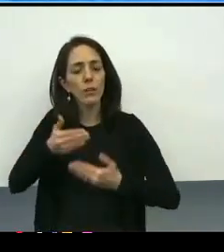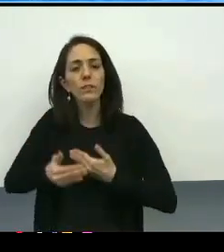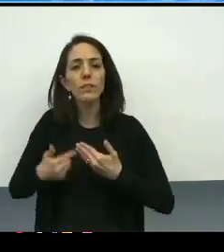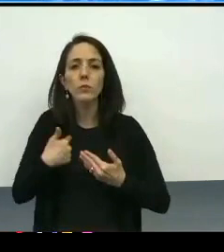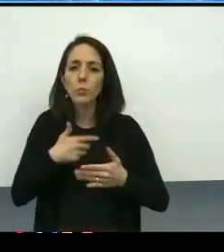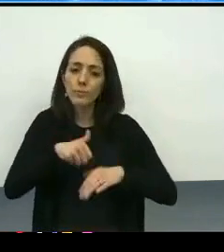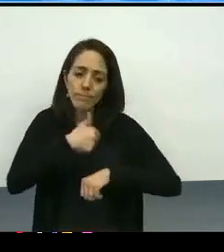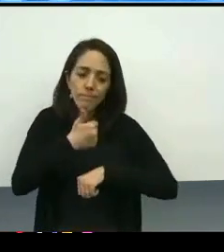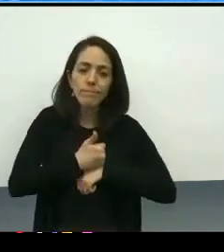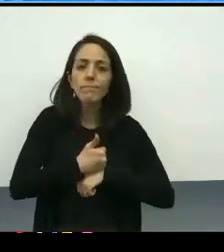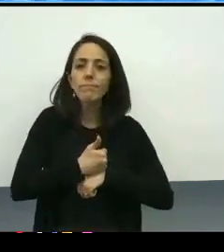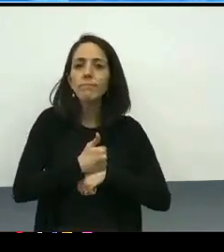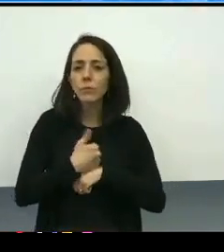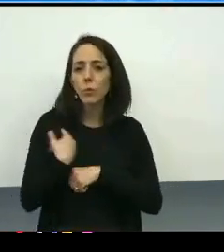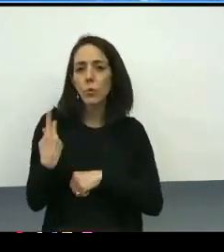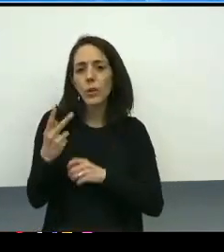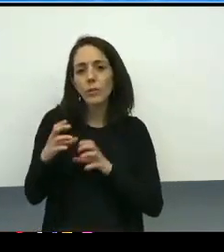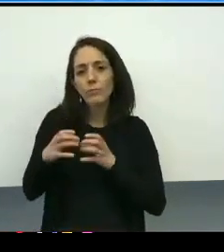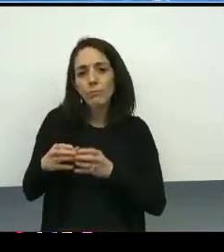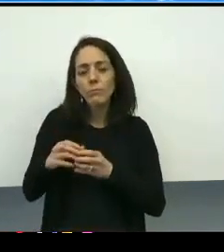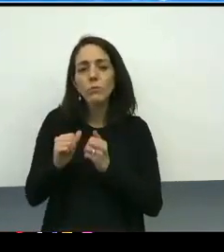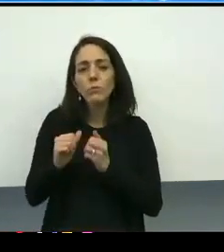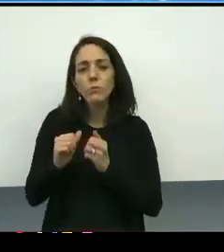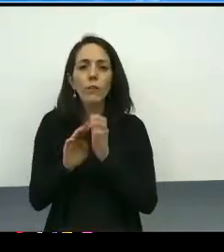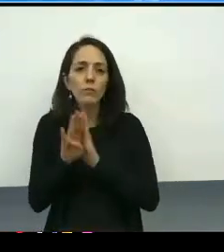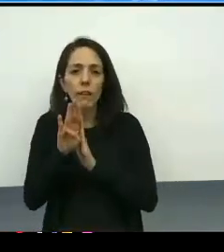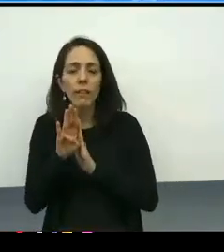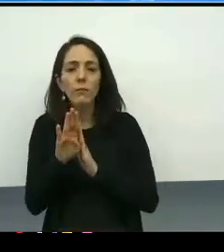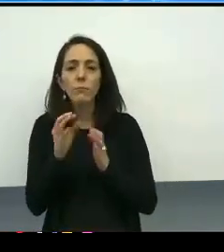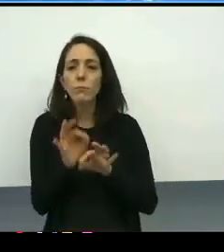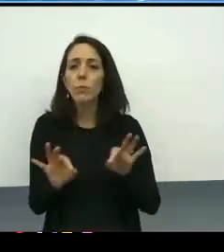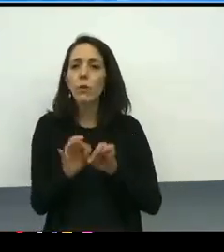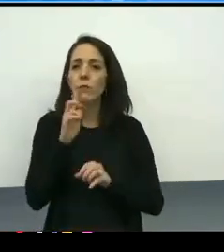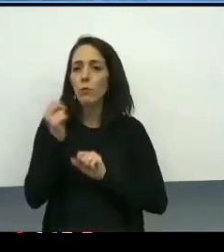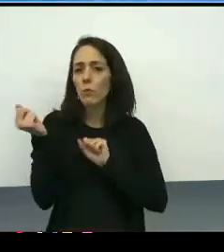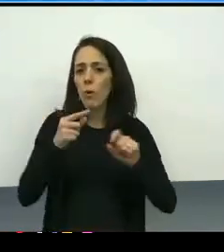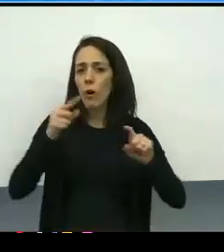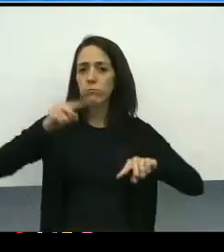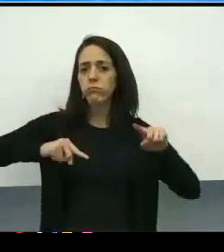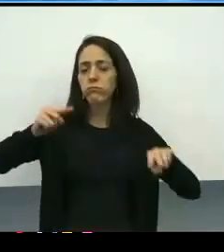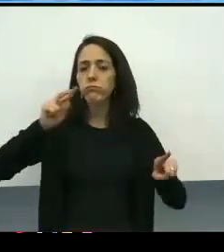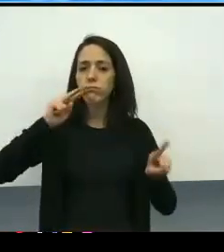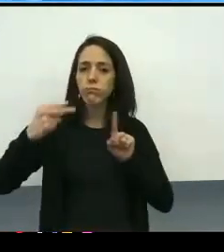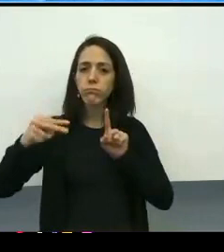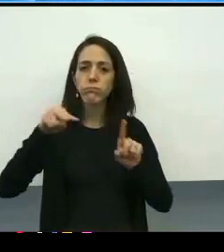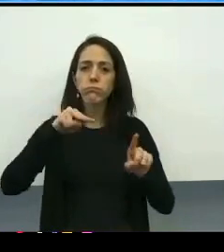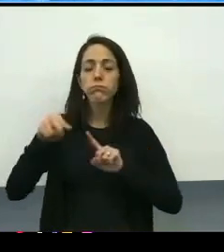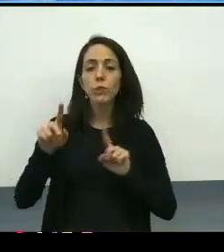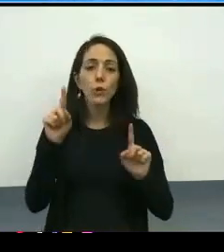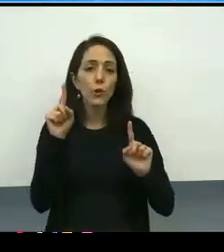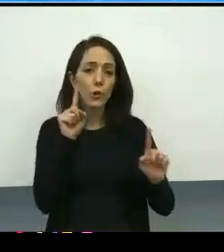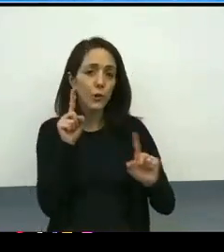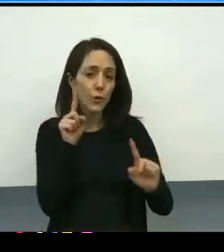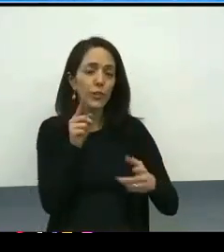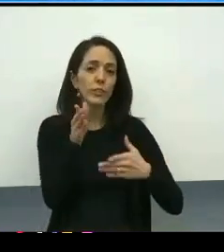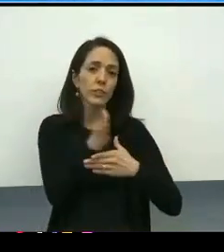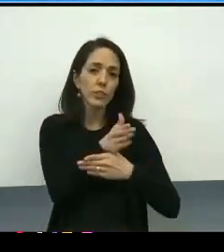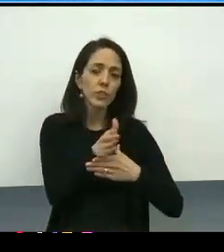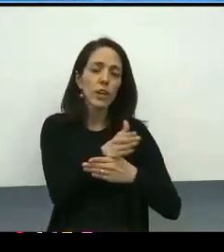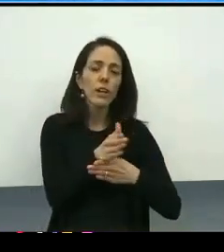it's important that every voice feels heard and is heard. And that, again, a healthy appreciation and respect